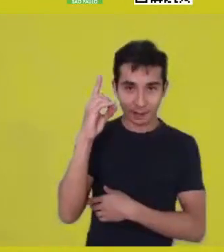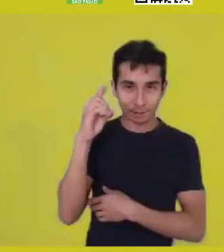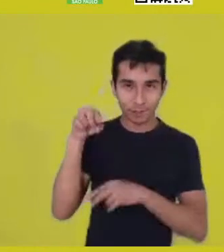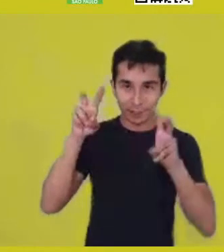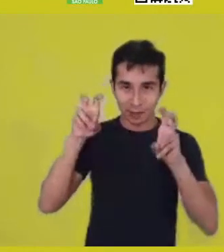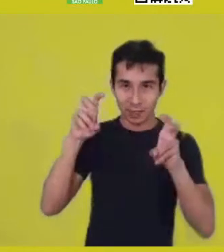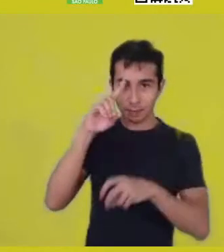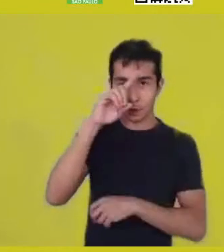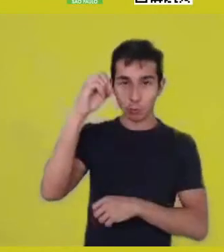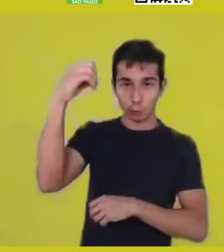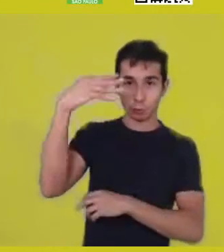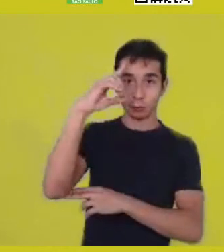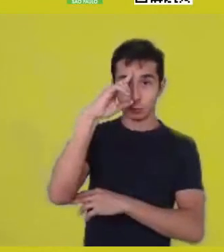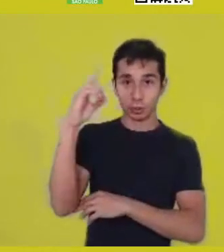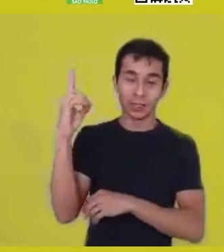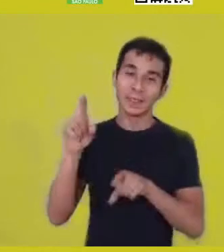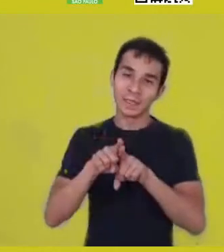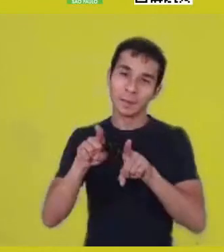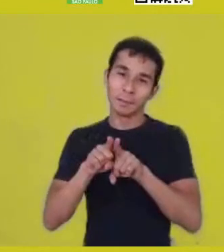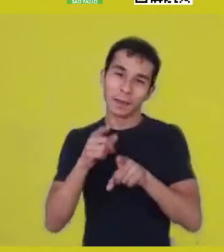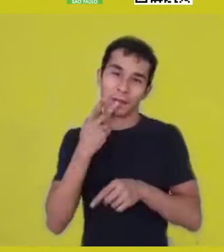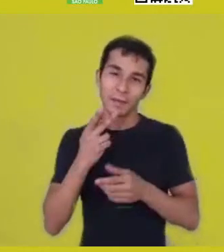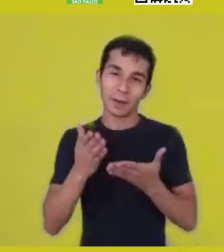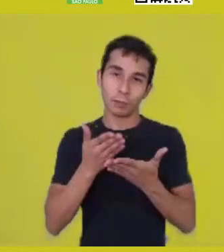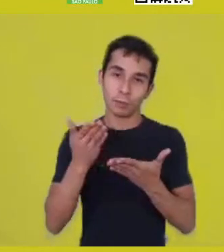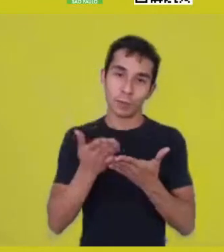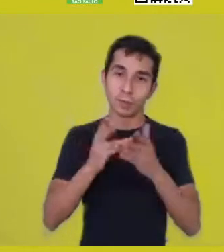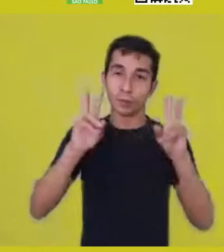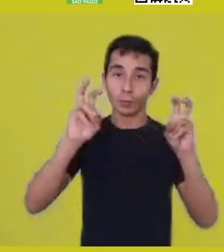that show that the heart is consciousness, because it comes first.